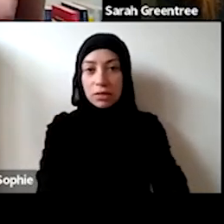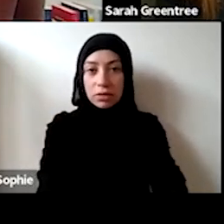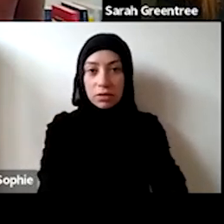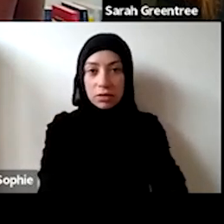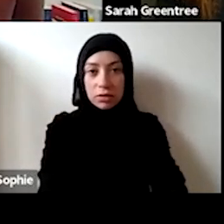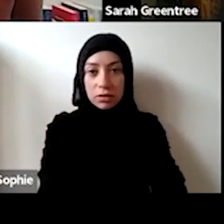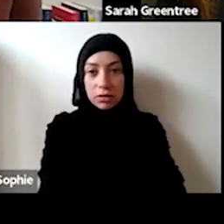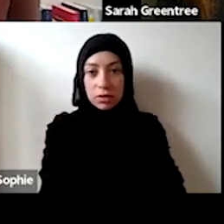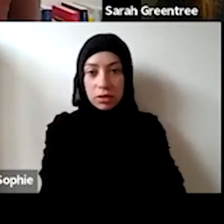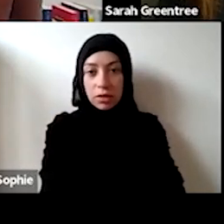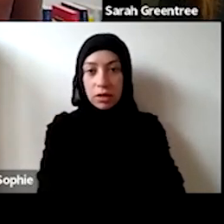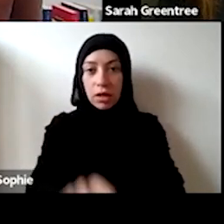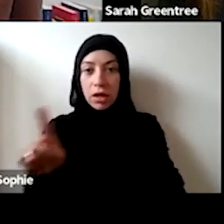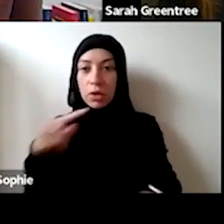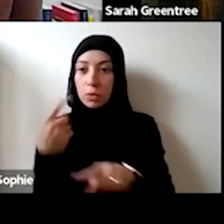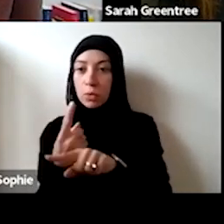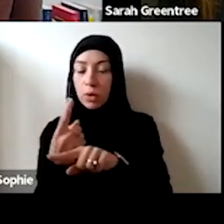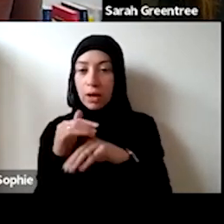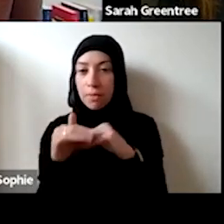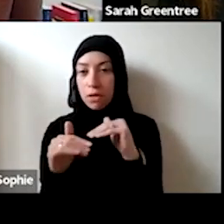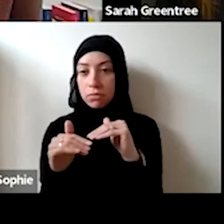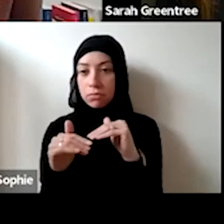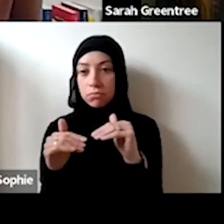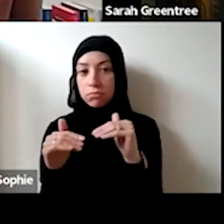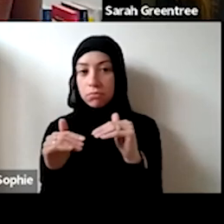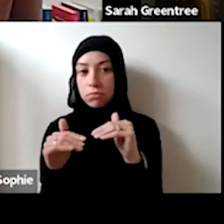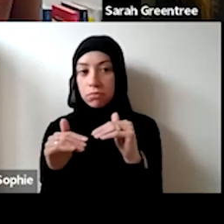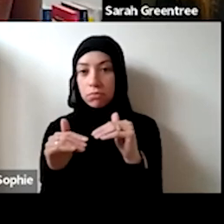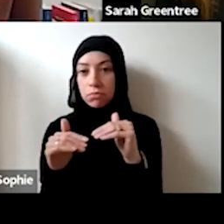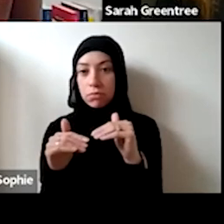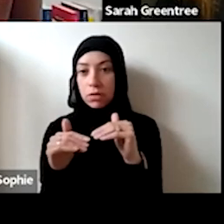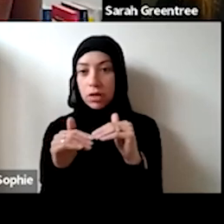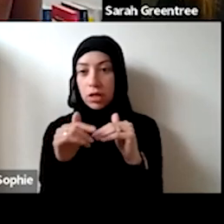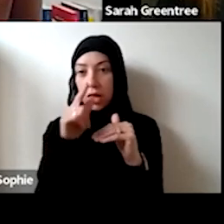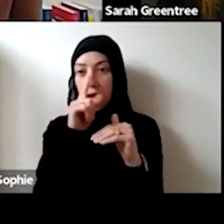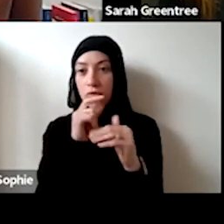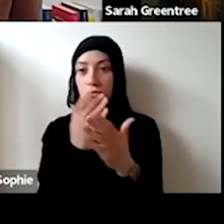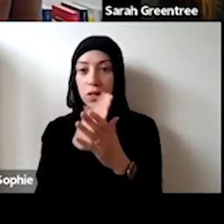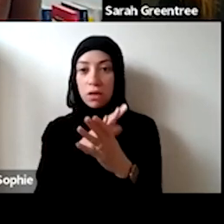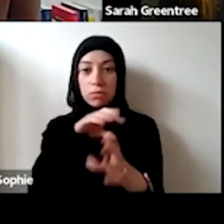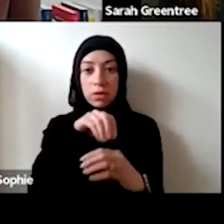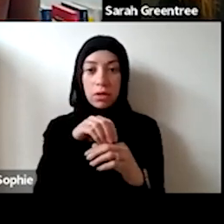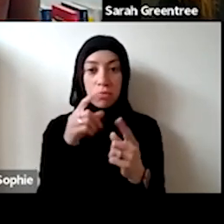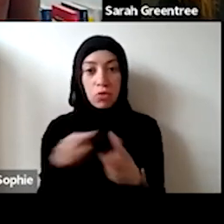SPEAKER: You're talking about that. Could that could sort of span from music to fashion to technology.